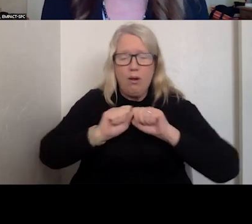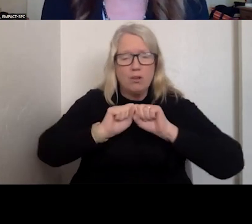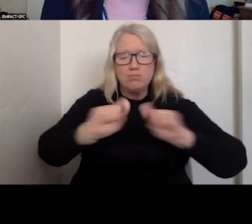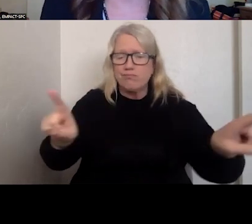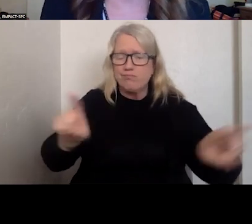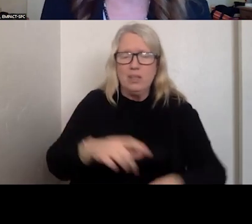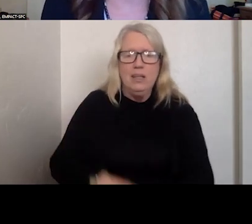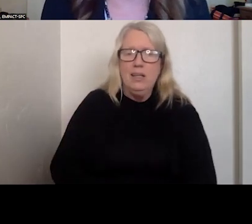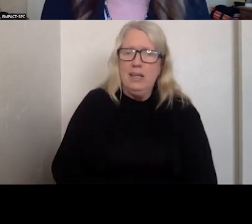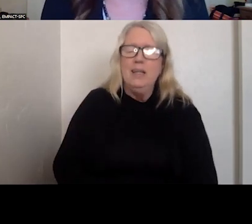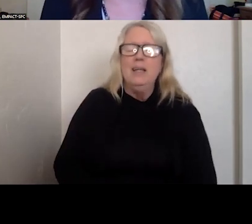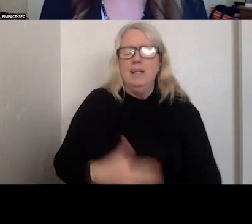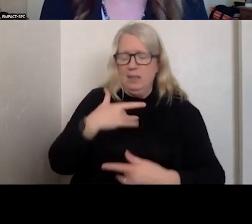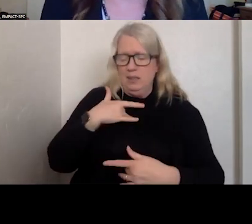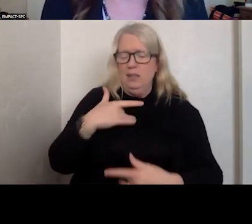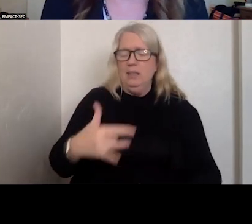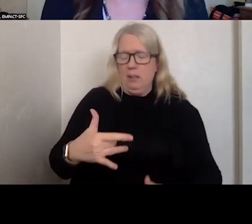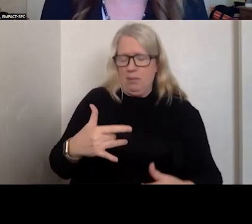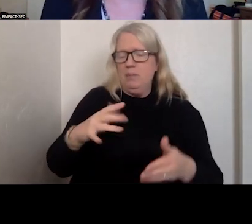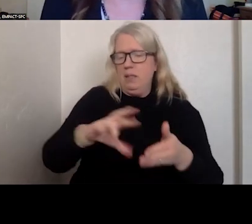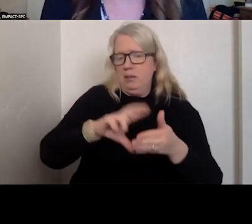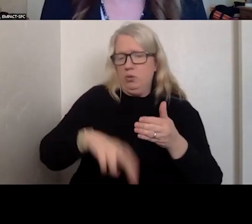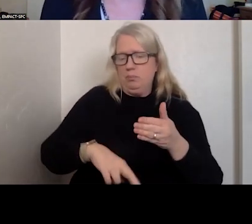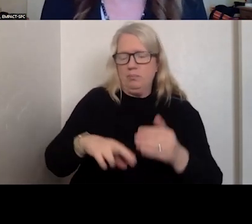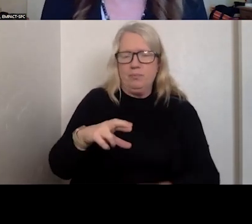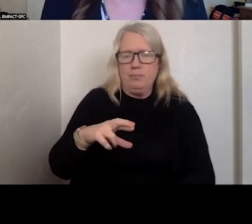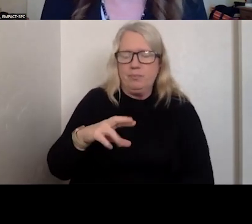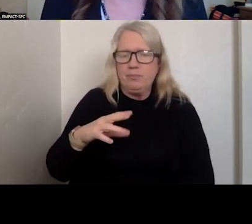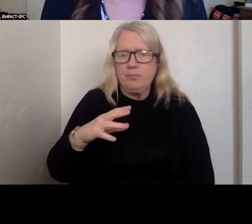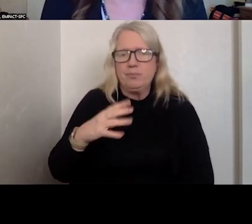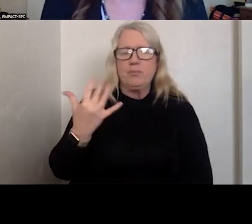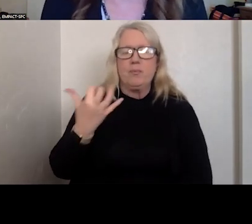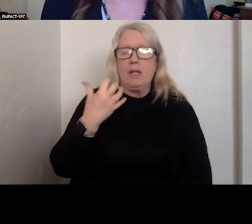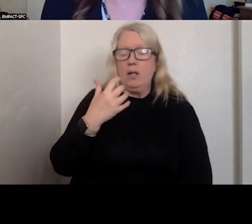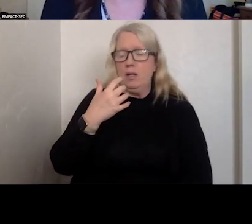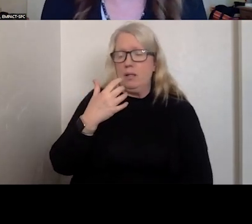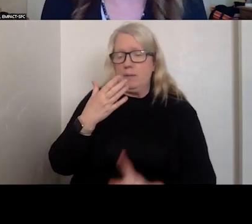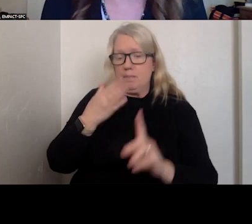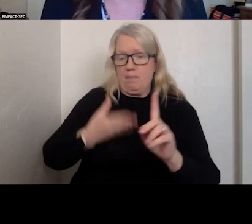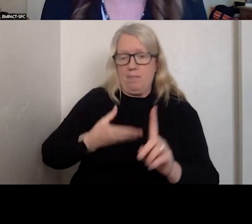TYPICALLY THE OUTCOME OF THAT IS THE PERSON GOES TO THE EMERGENCY